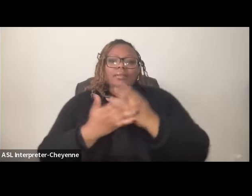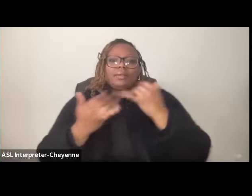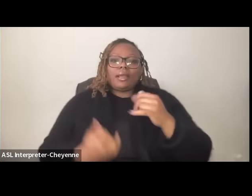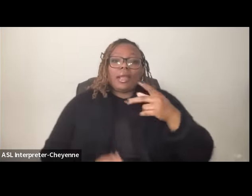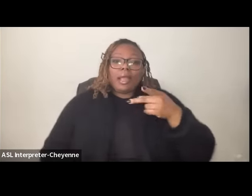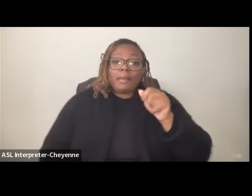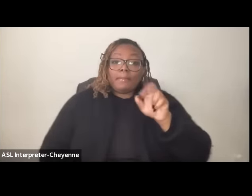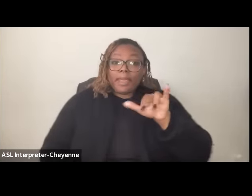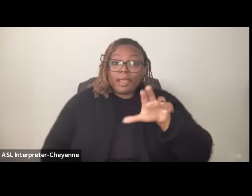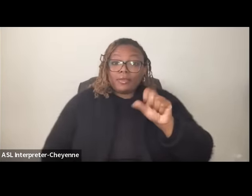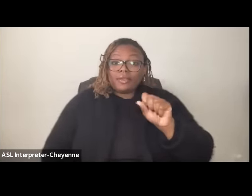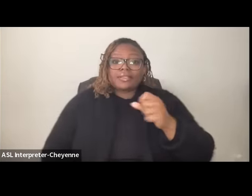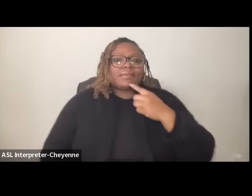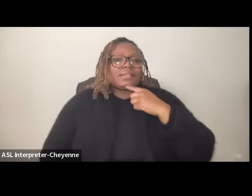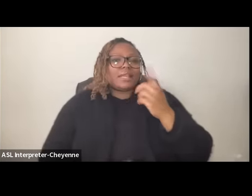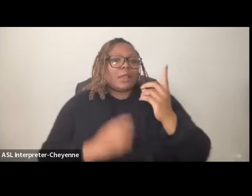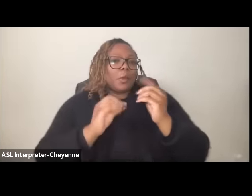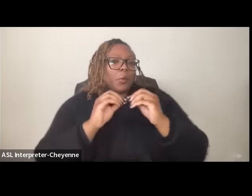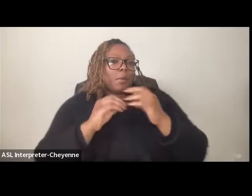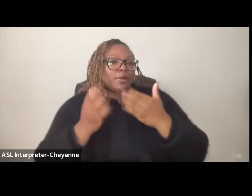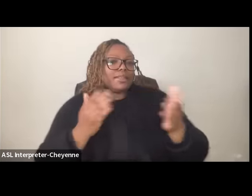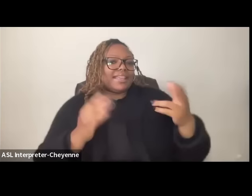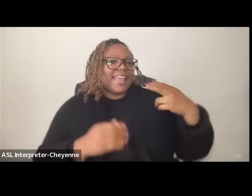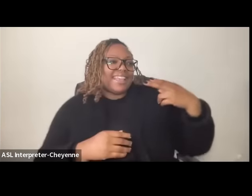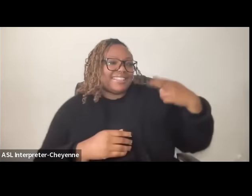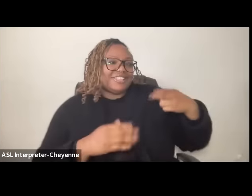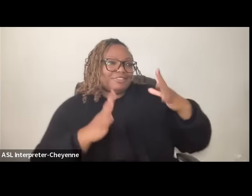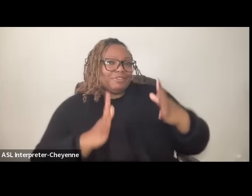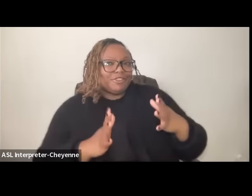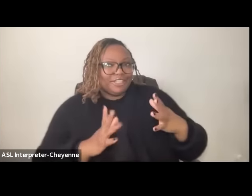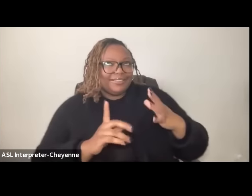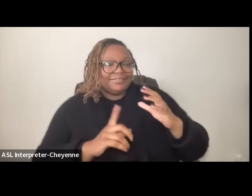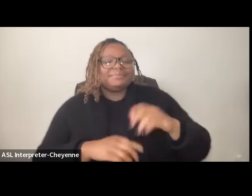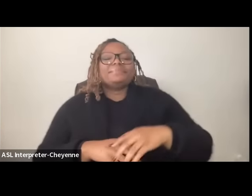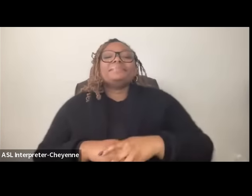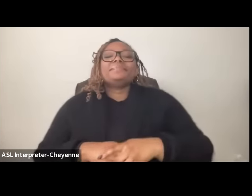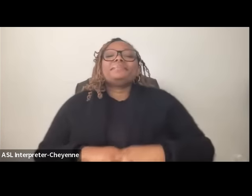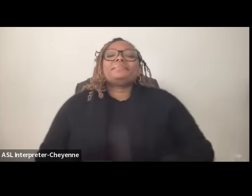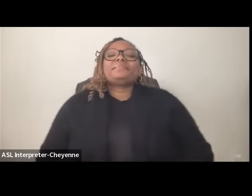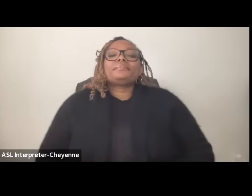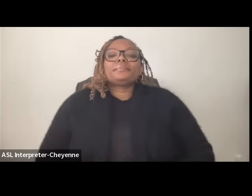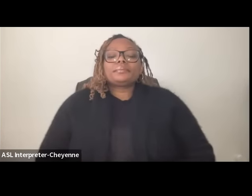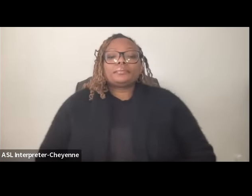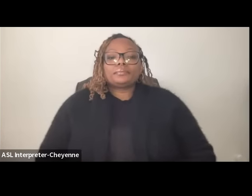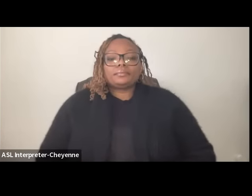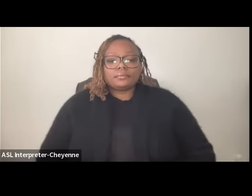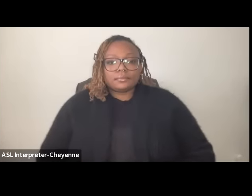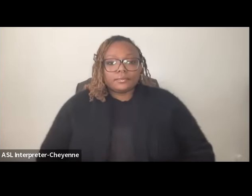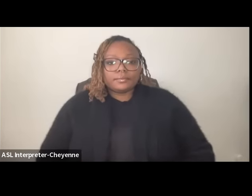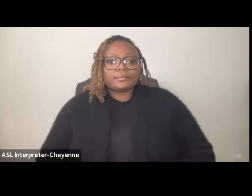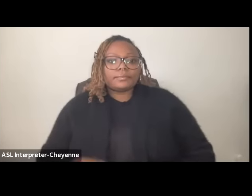just say one more thing I should say this as a historian um you know you mentioned that black